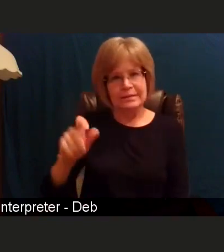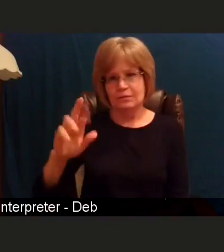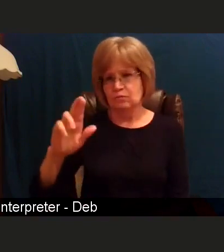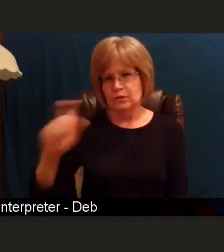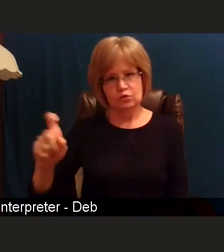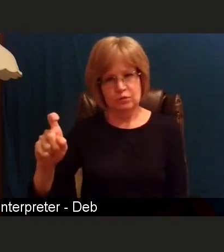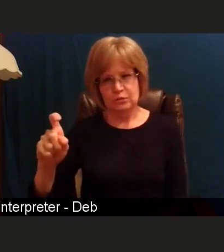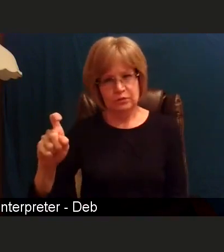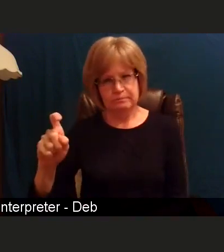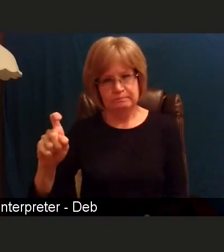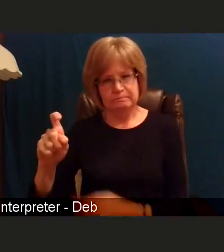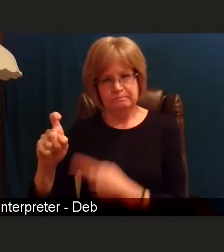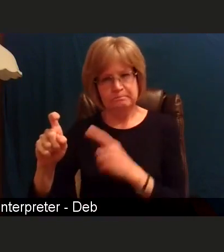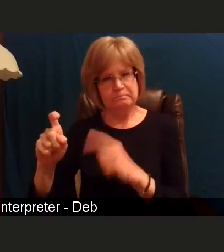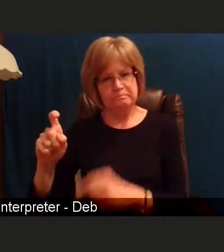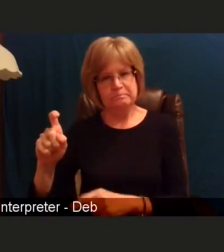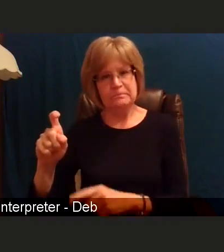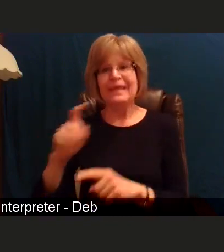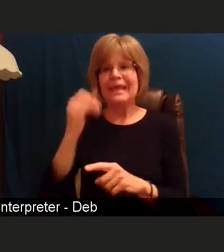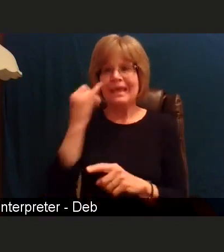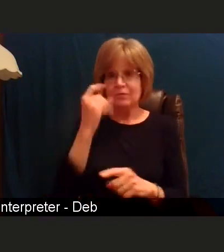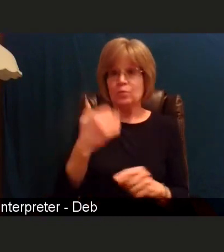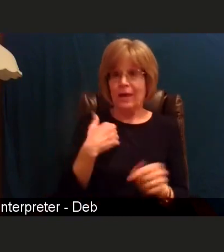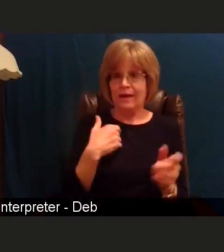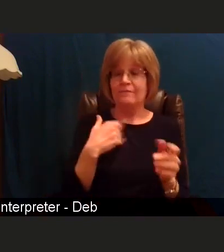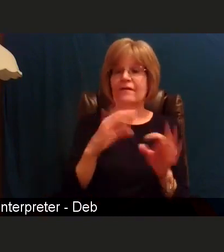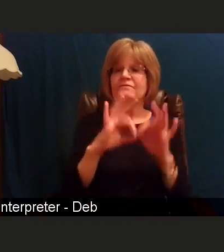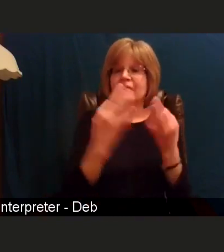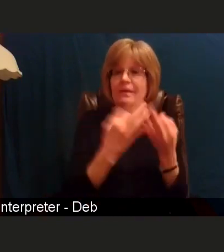but if you do have a primary care physician in the area